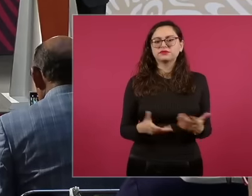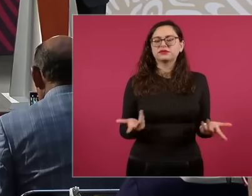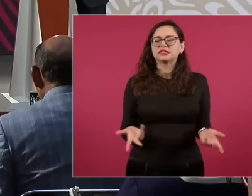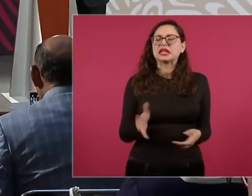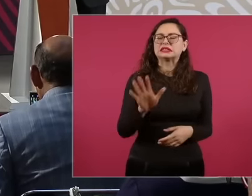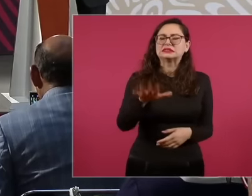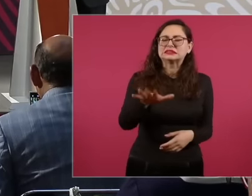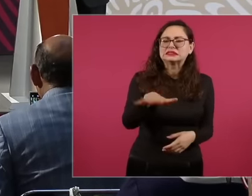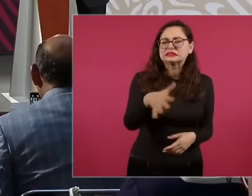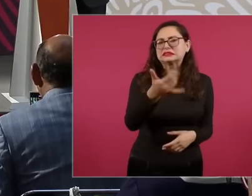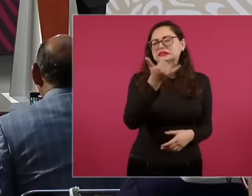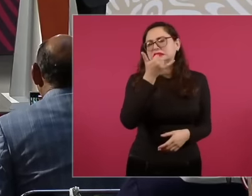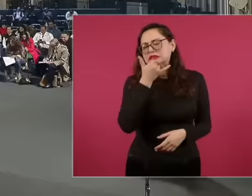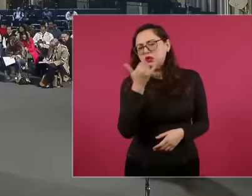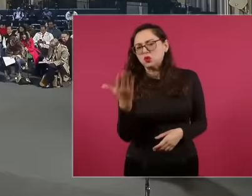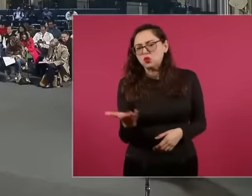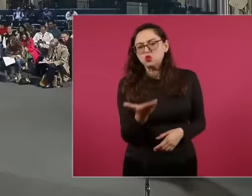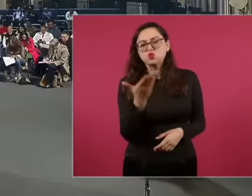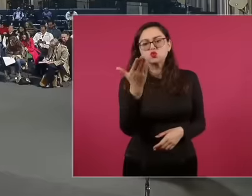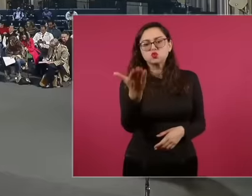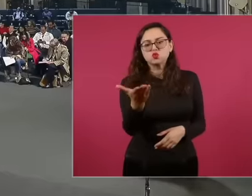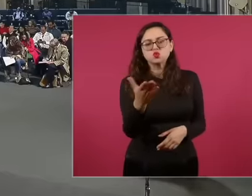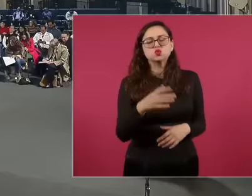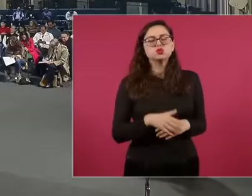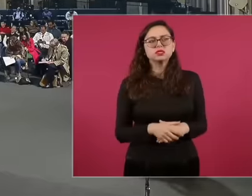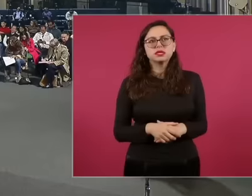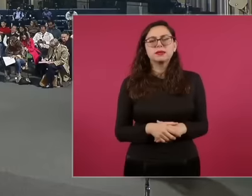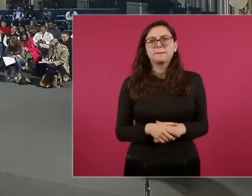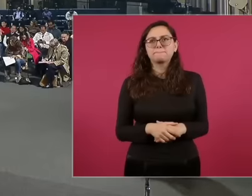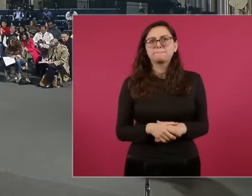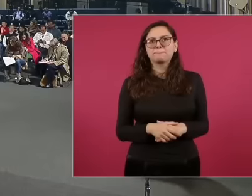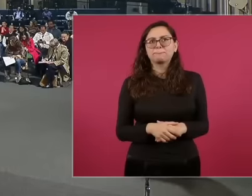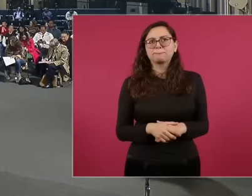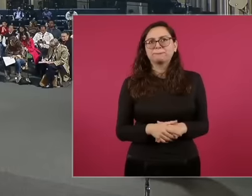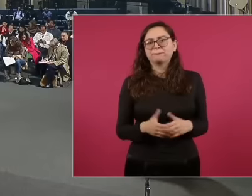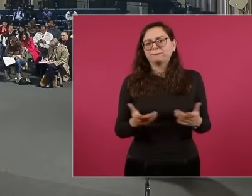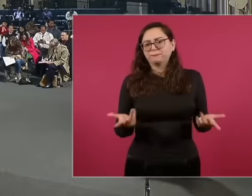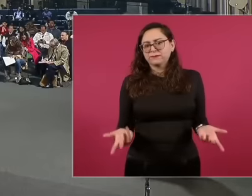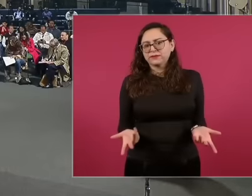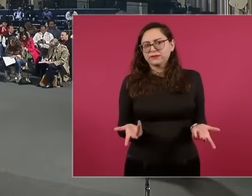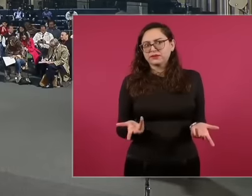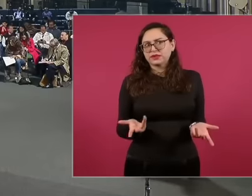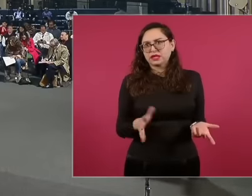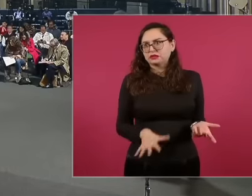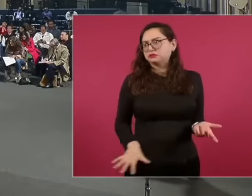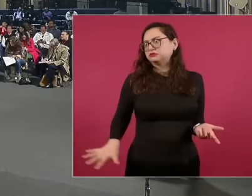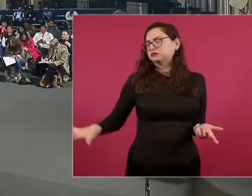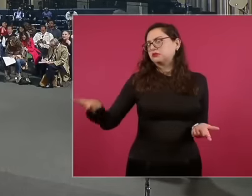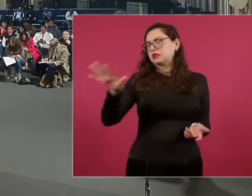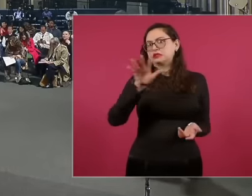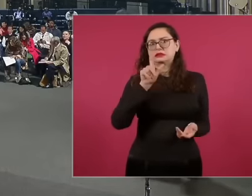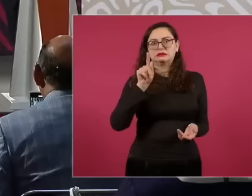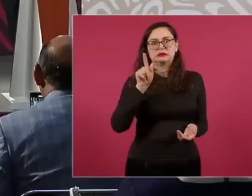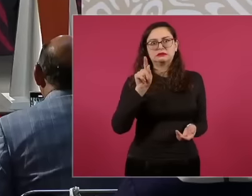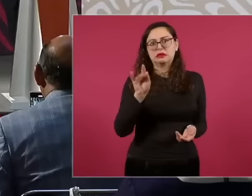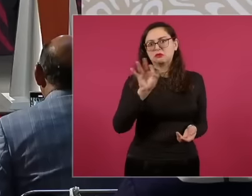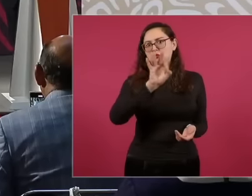the population with so much you are going to leave with 70 percent approval you have a large part